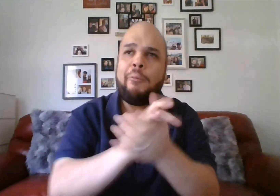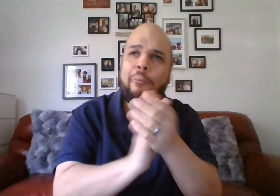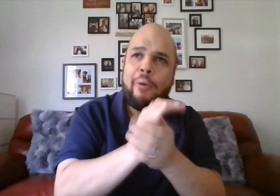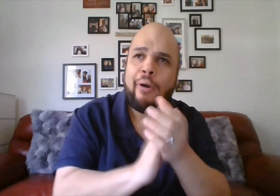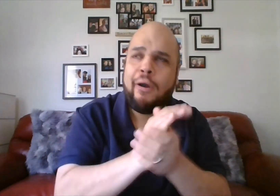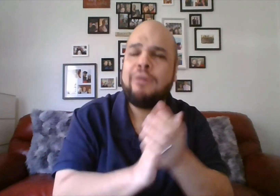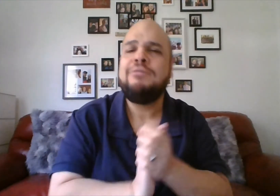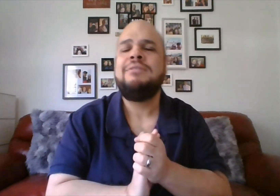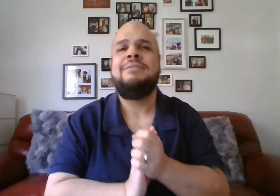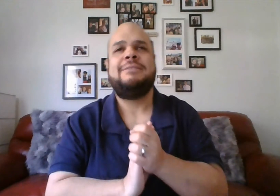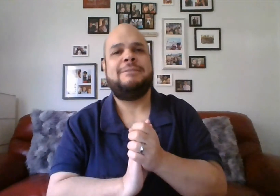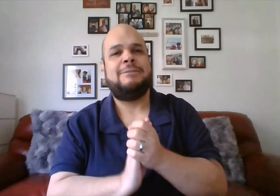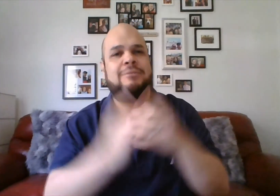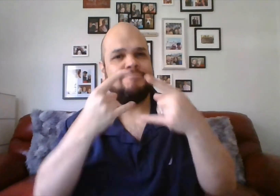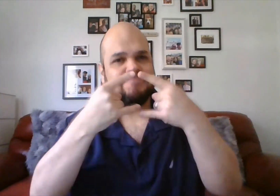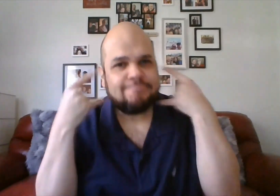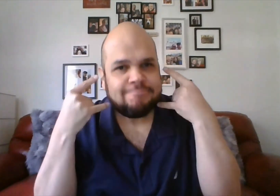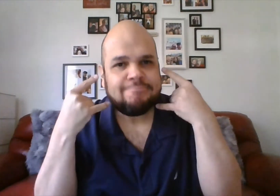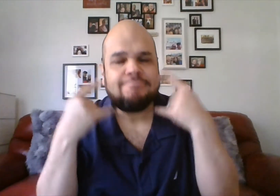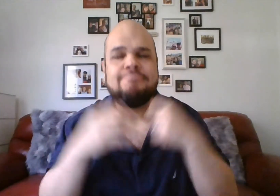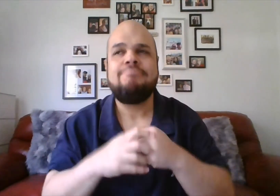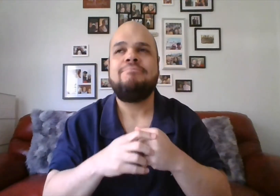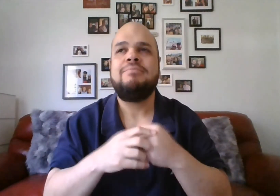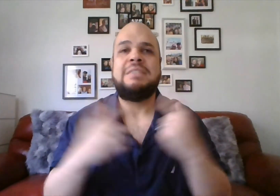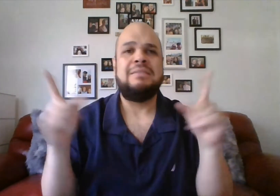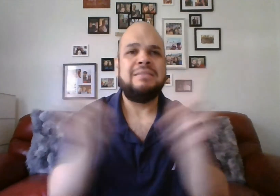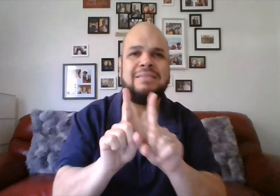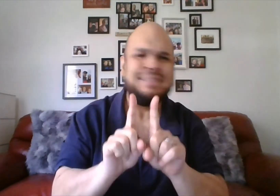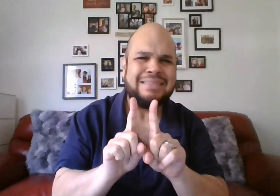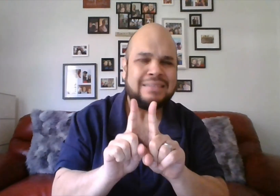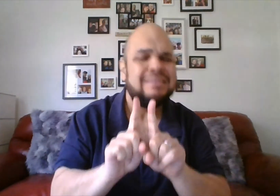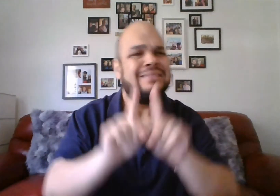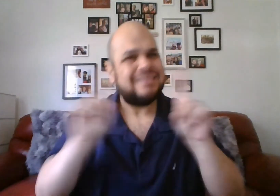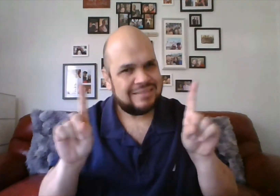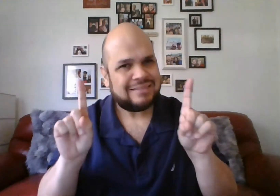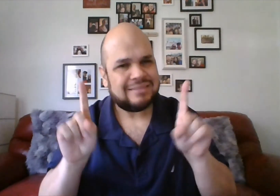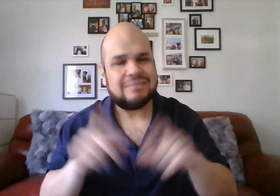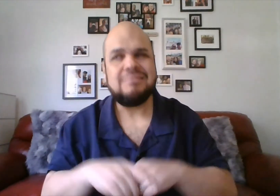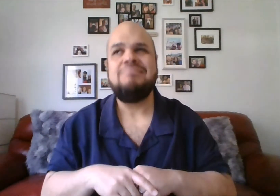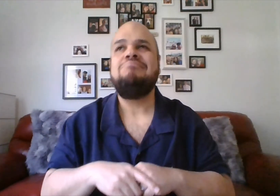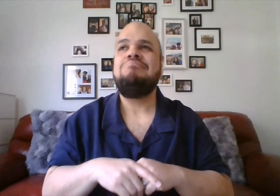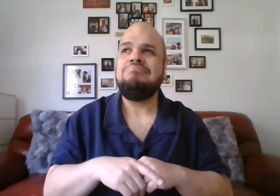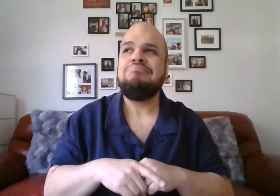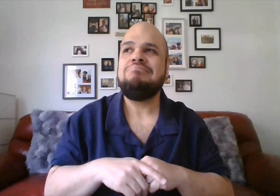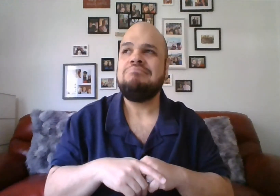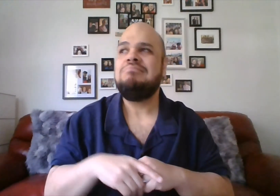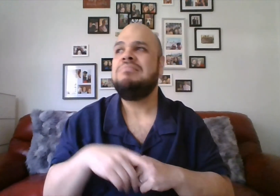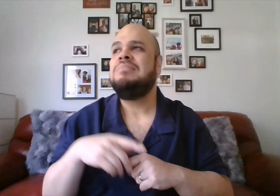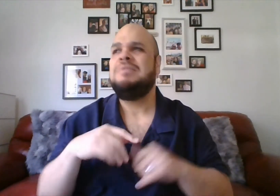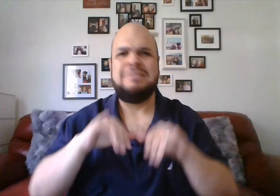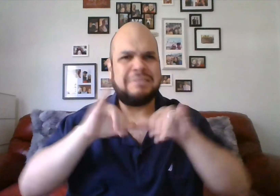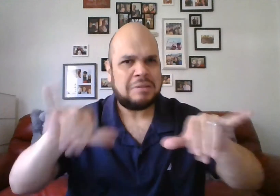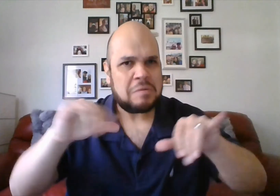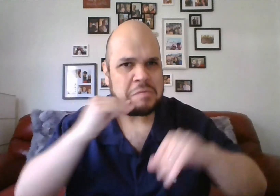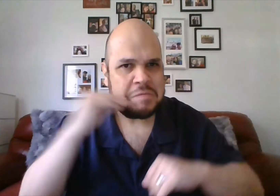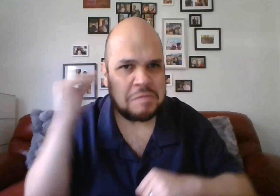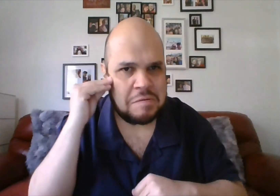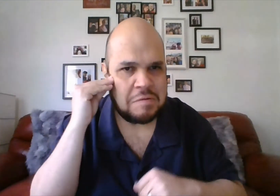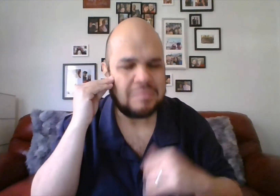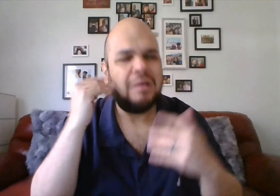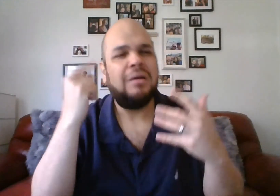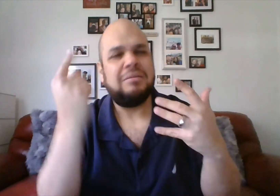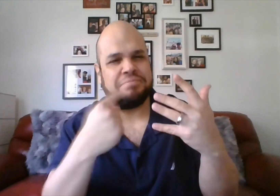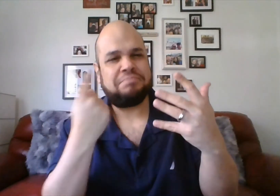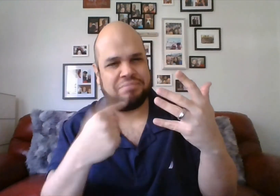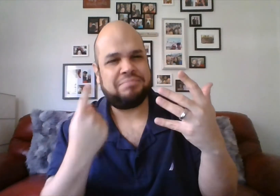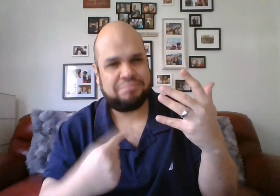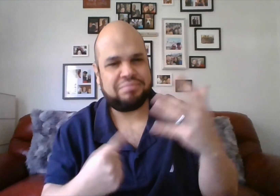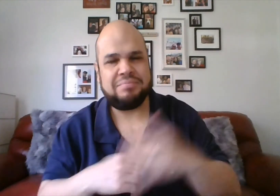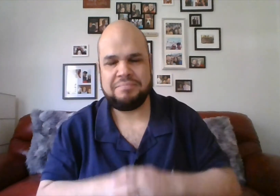such as washing our hands, wearing face covers, practicing social distancing, staying home, and more.